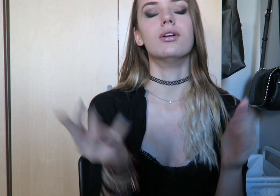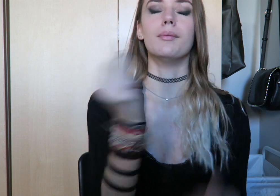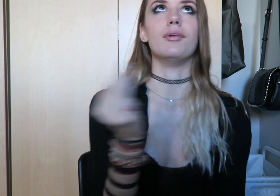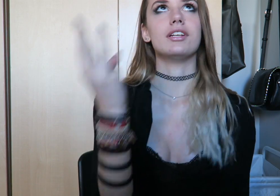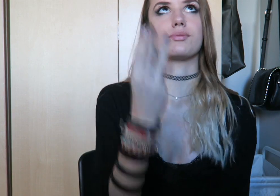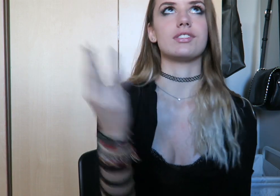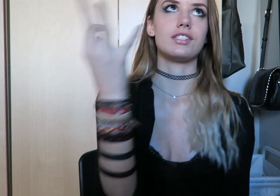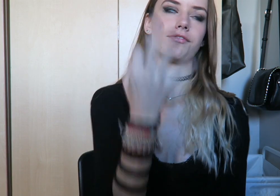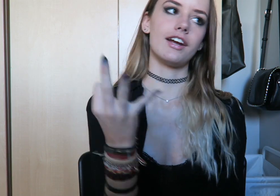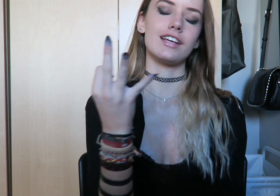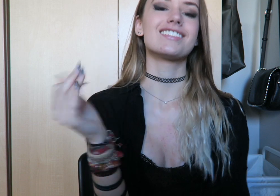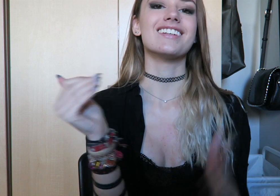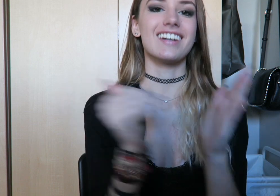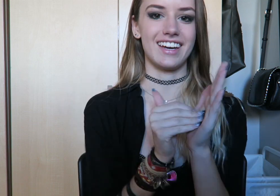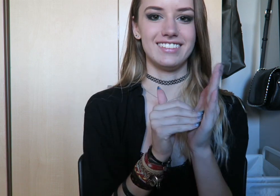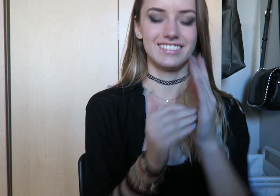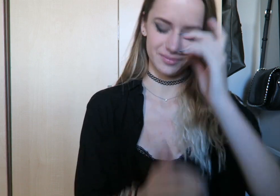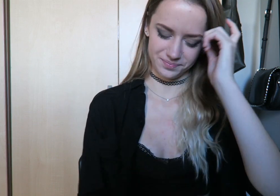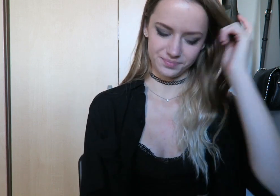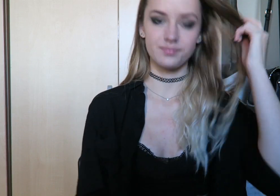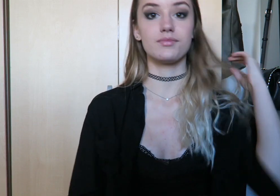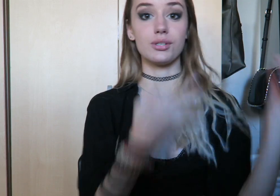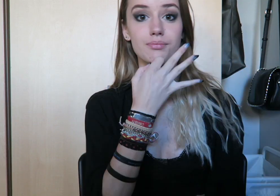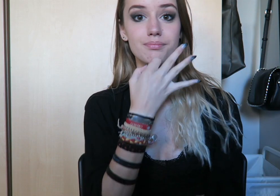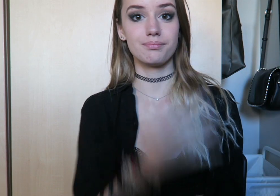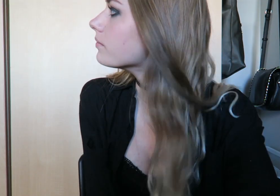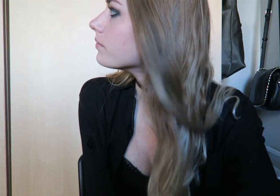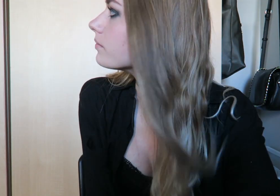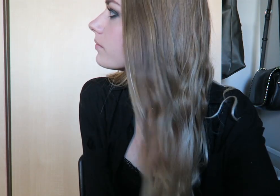Mondays, Wednesdays, and Fridays, again. Soon.